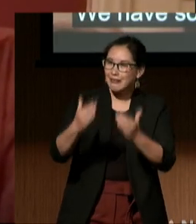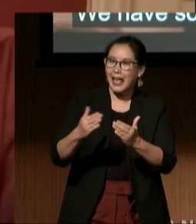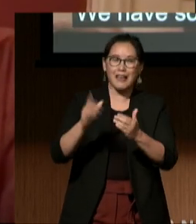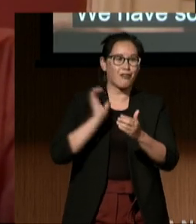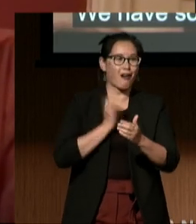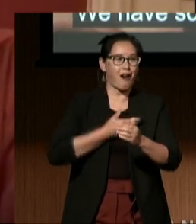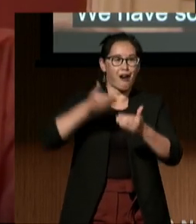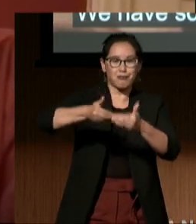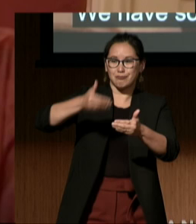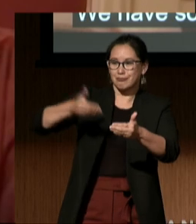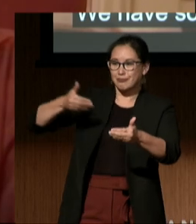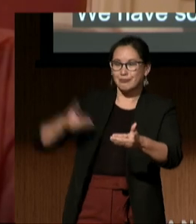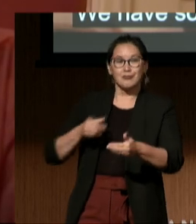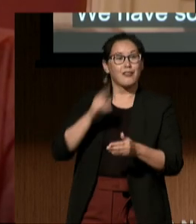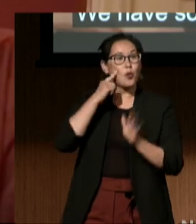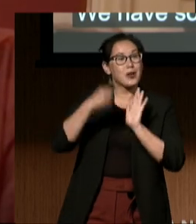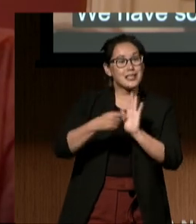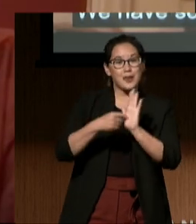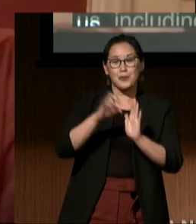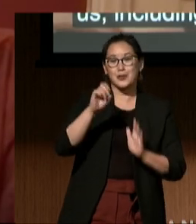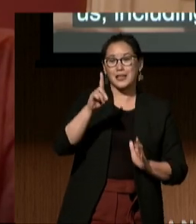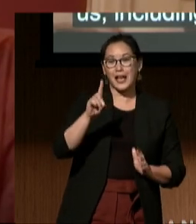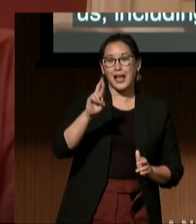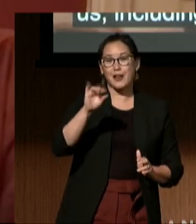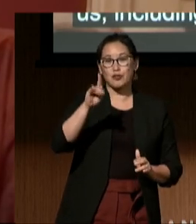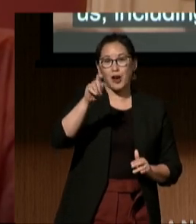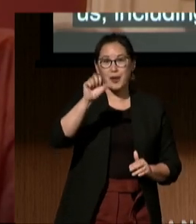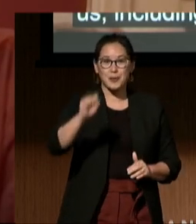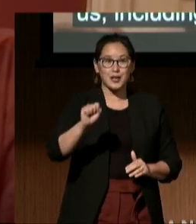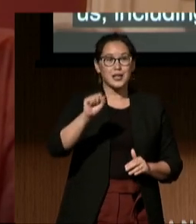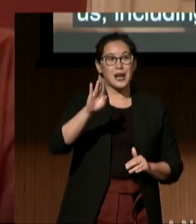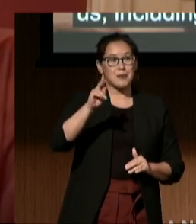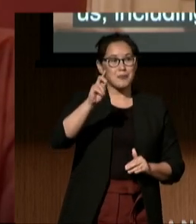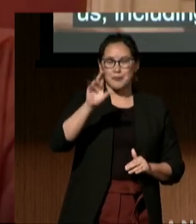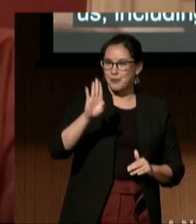including Ed Roberts, Fannie Lou Hamer, Judy Heumann,